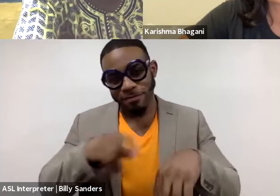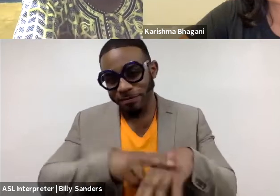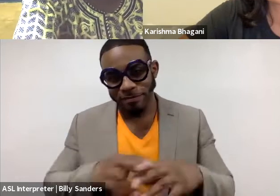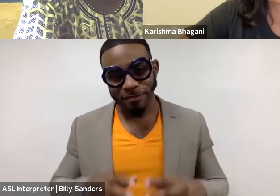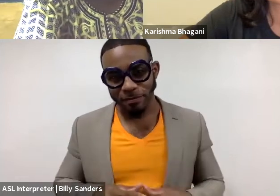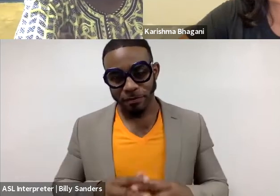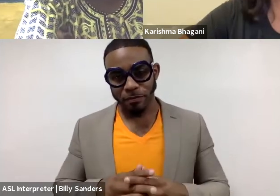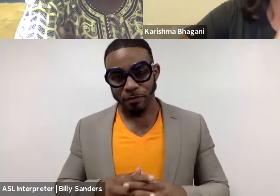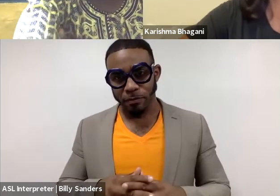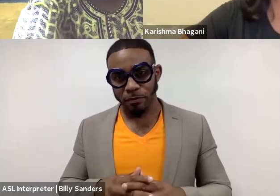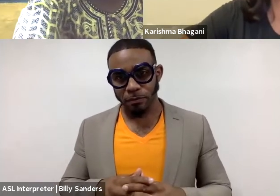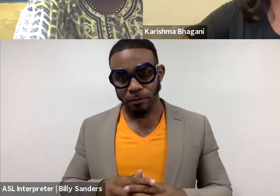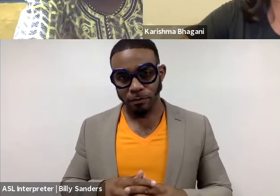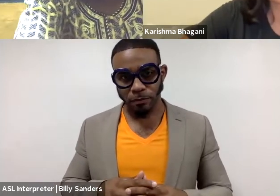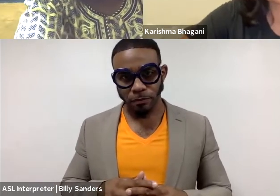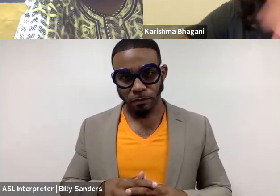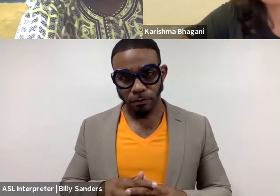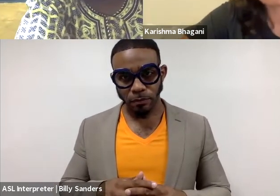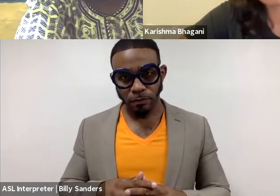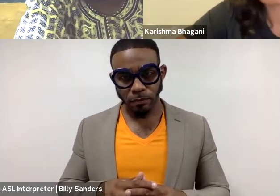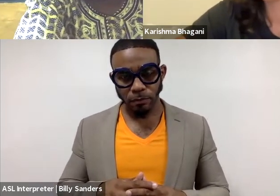(Charles speaks French)